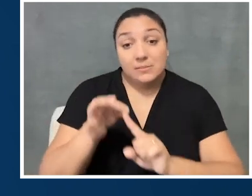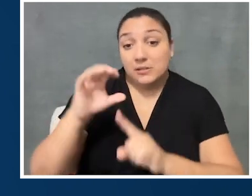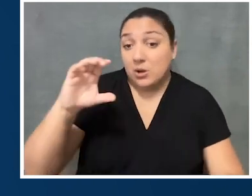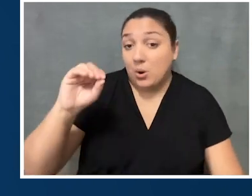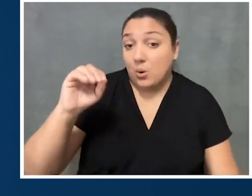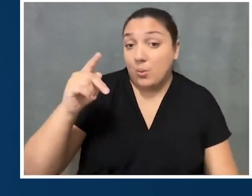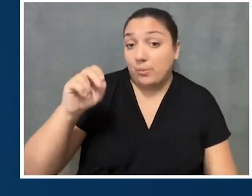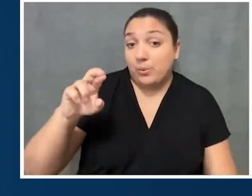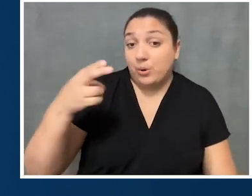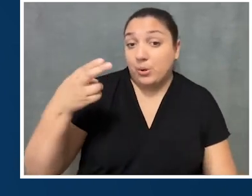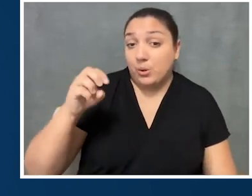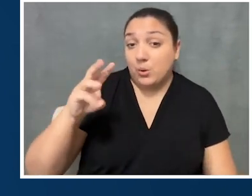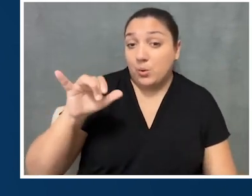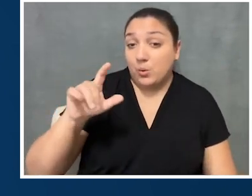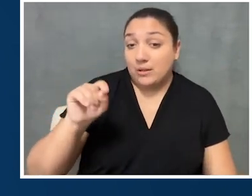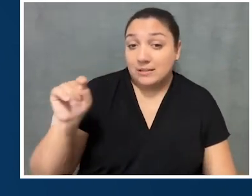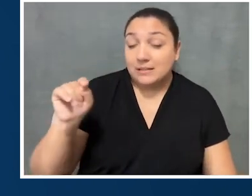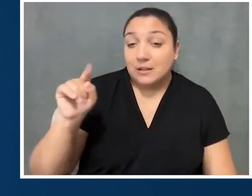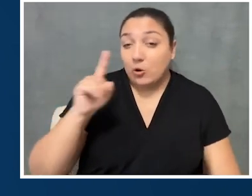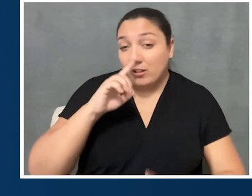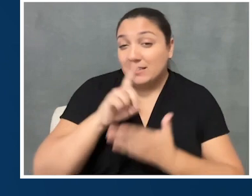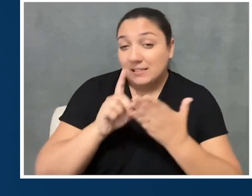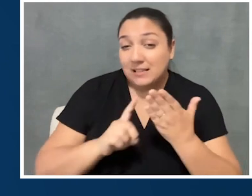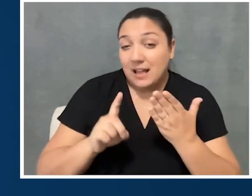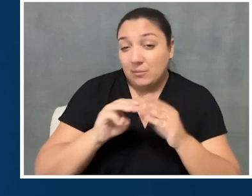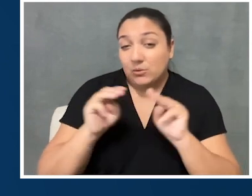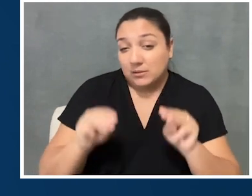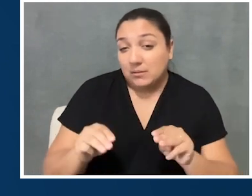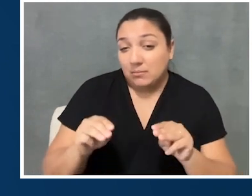Cooper Hewitt being a design museum, I think we're in a really unique position